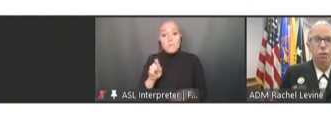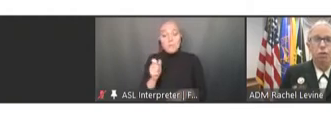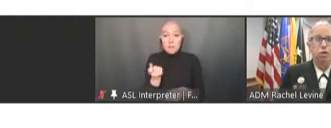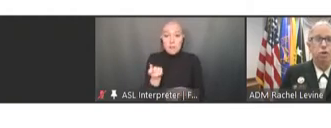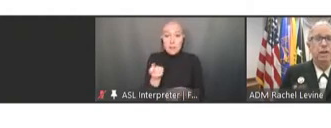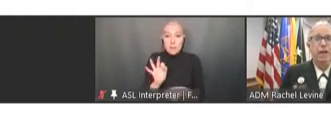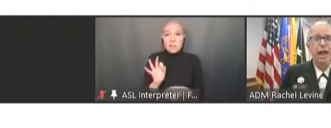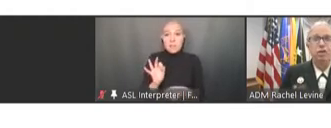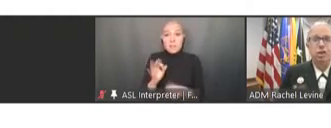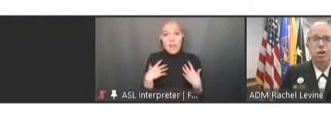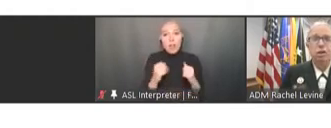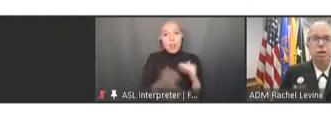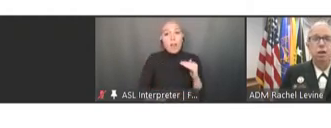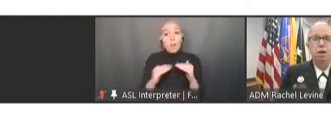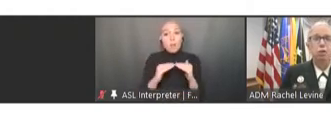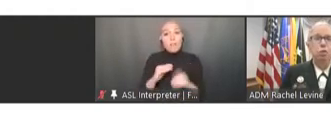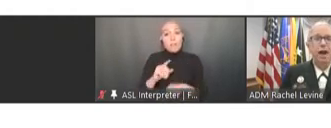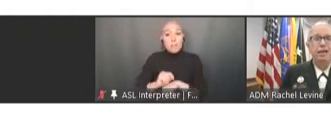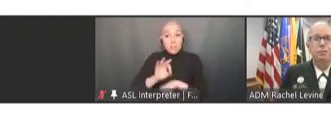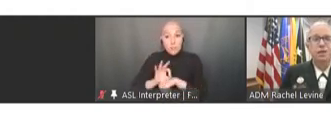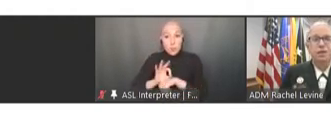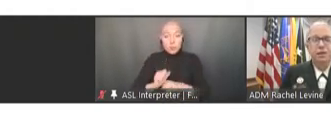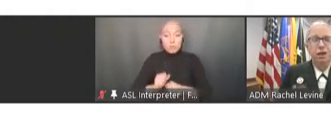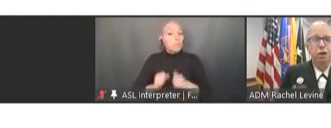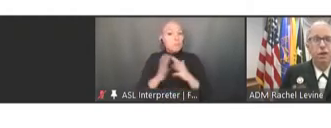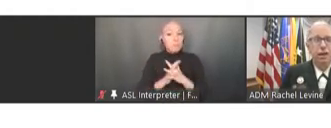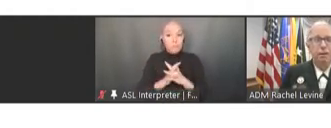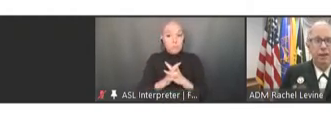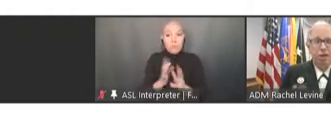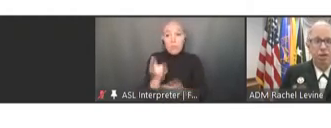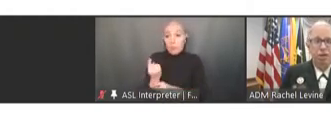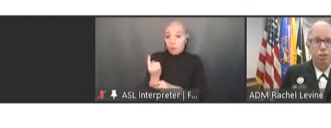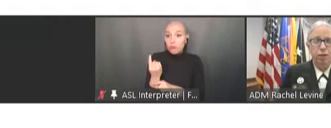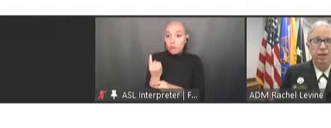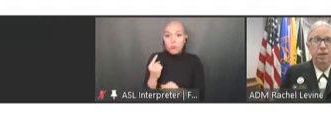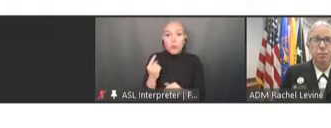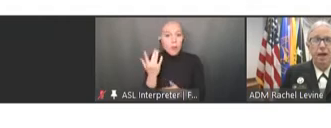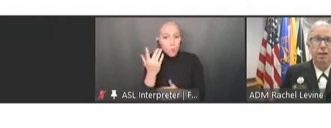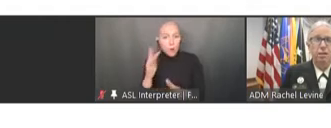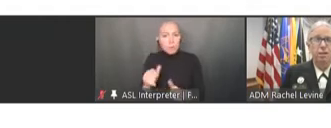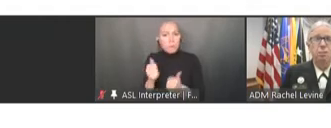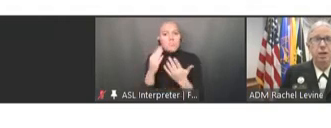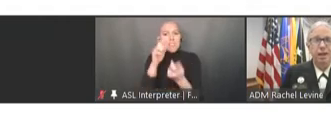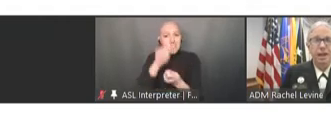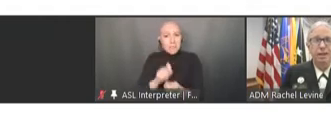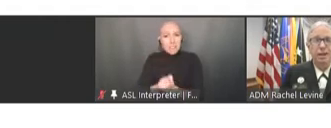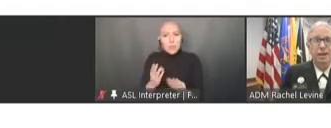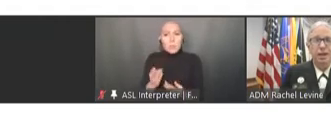which was created last year to provide specific recommendations to President Biden to mitigate